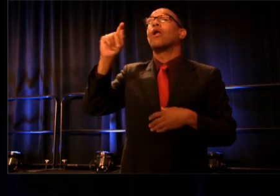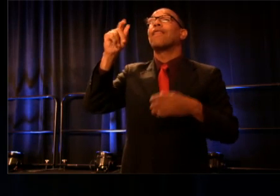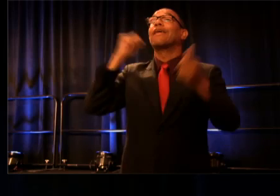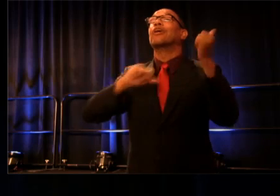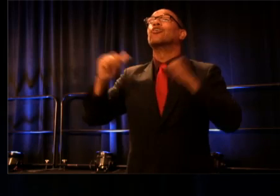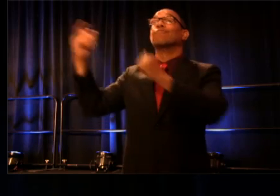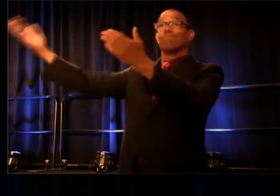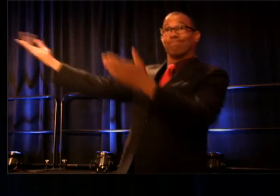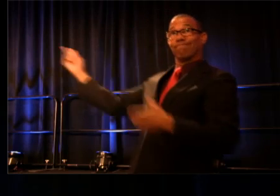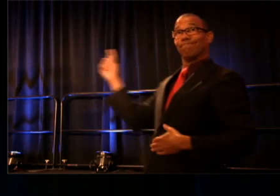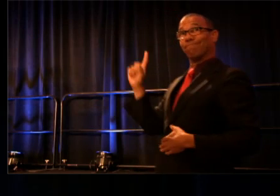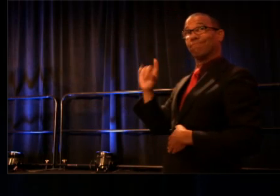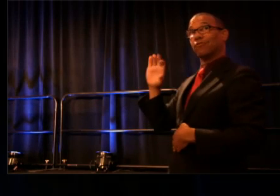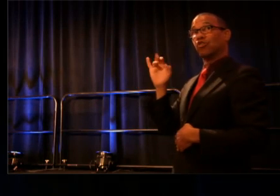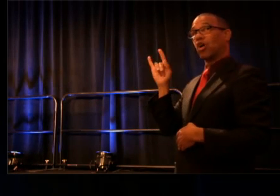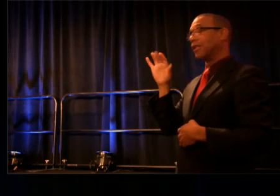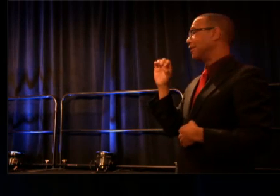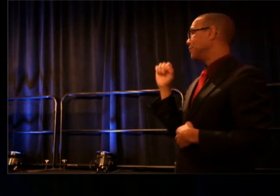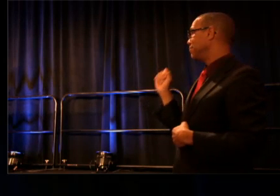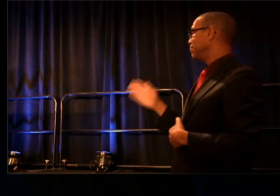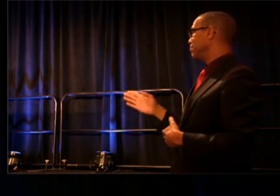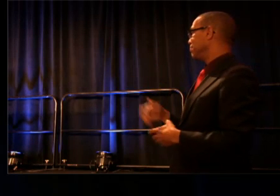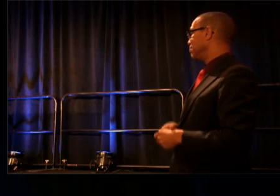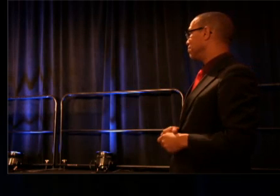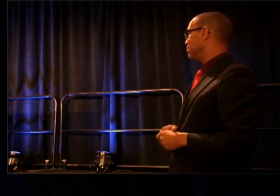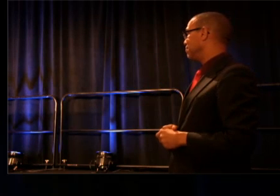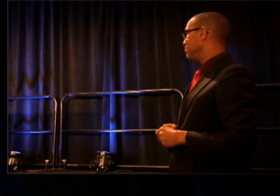(audience clapping)